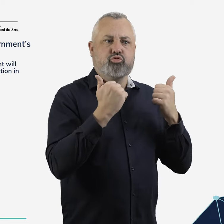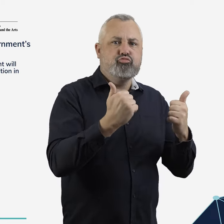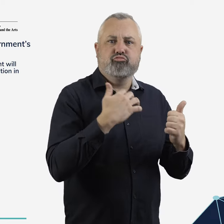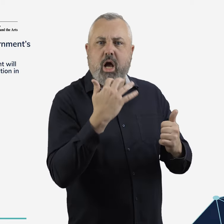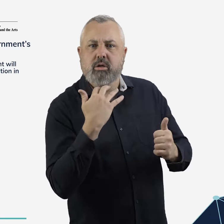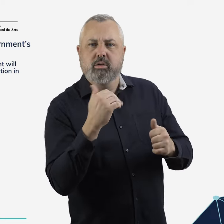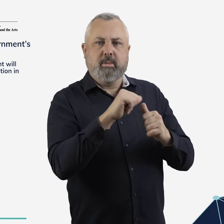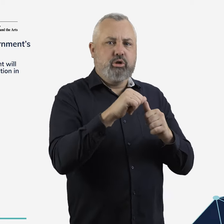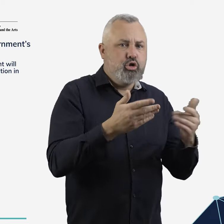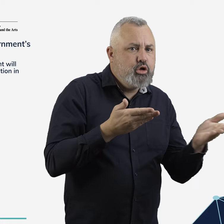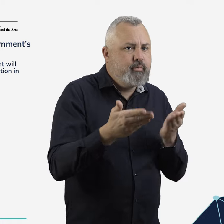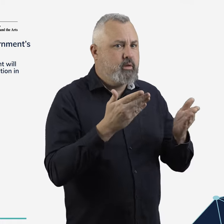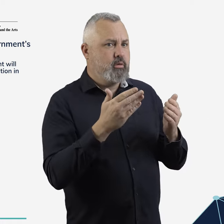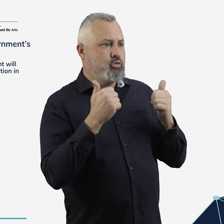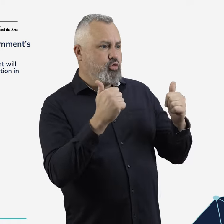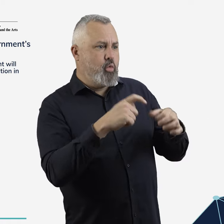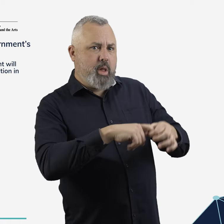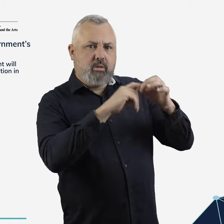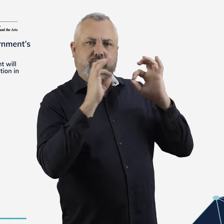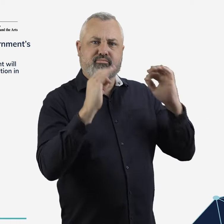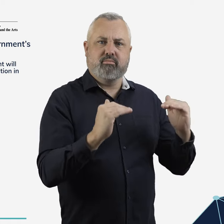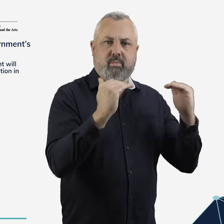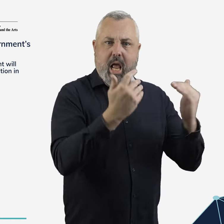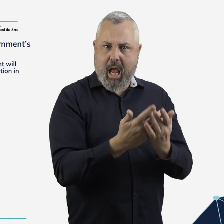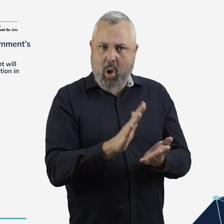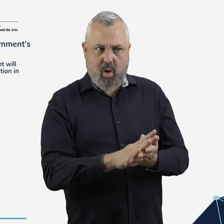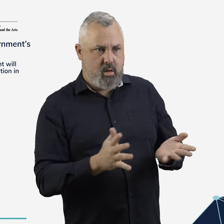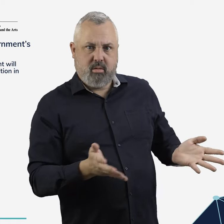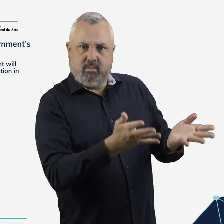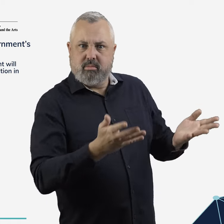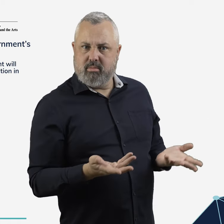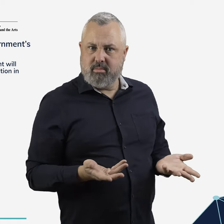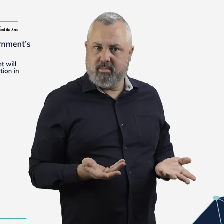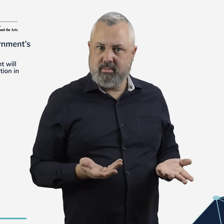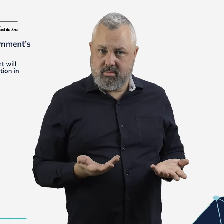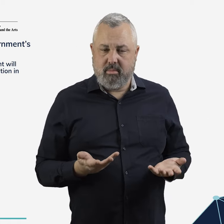incentives to innovate and improve service quality.